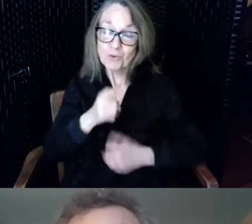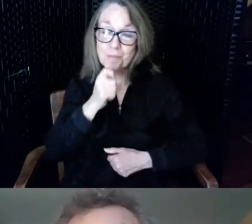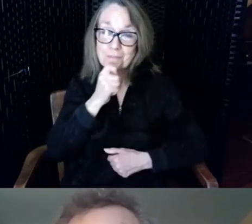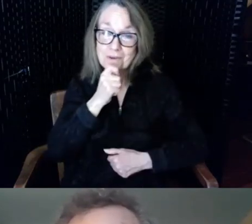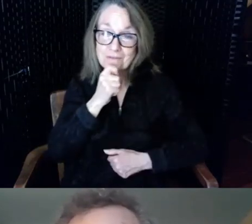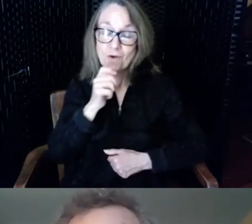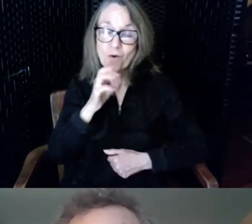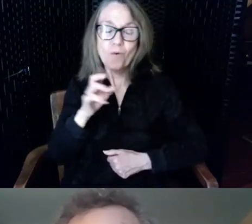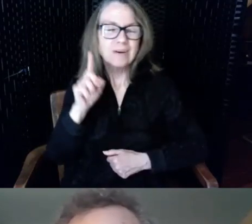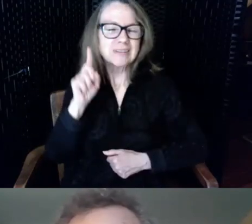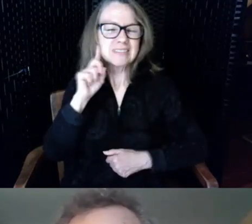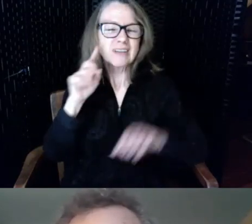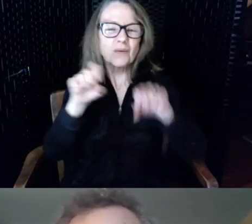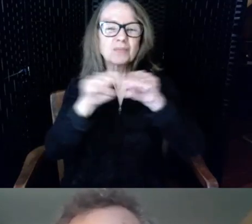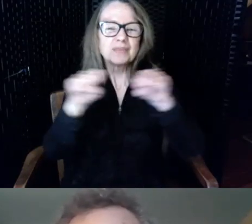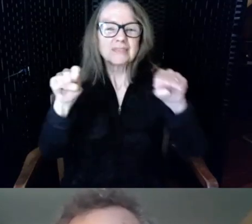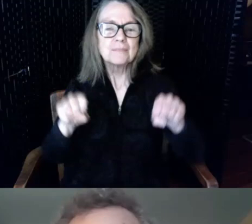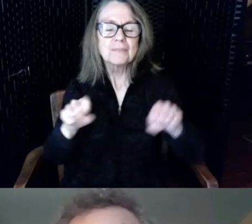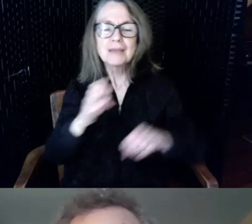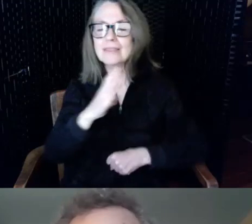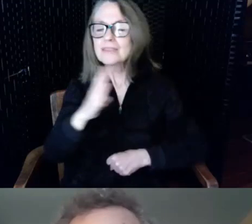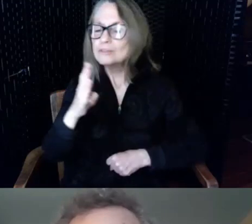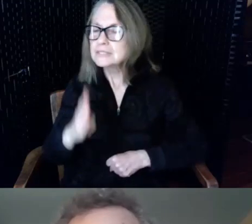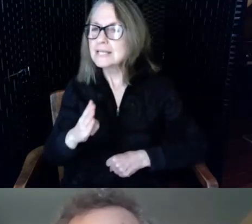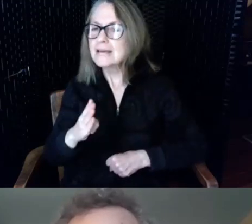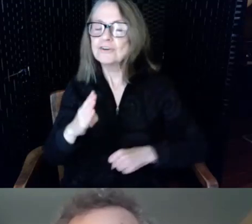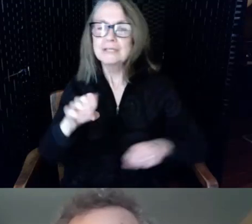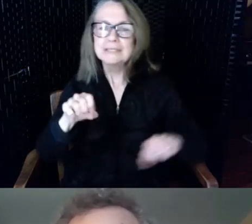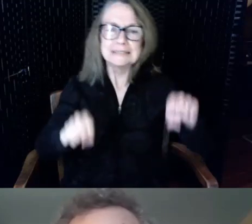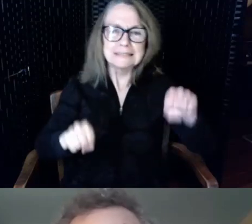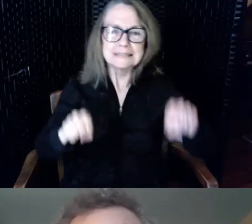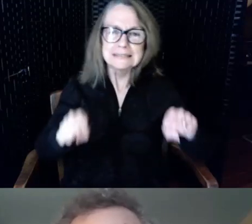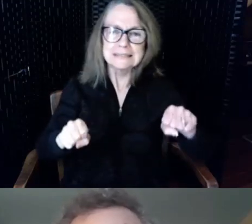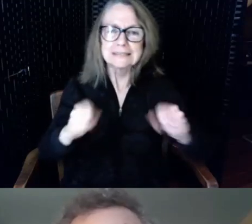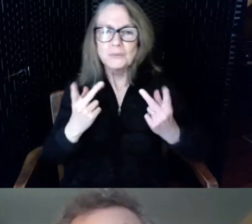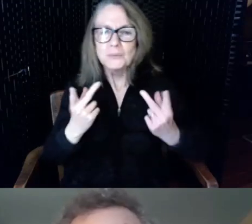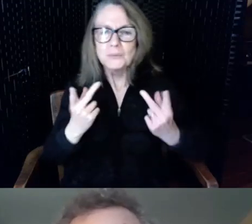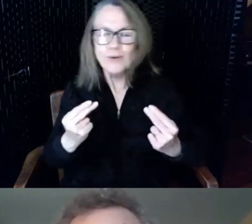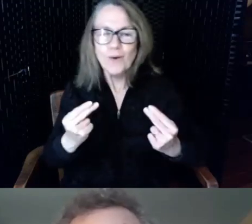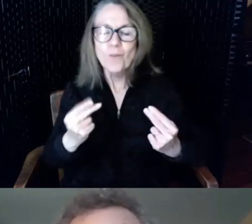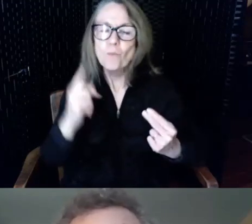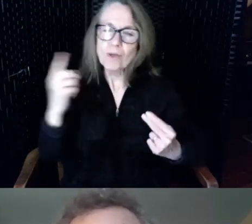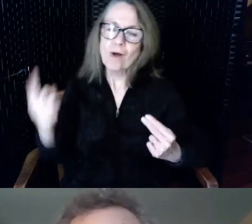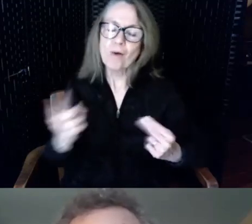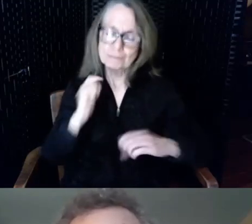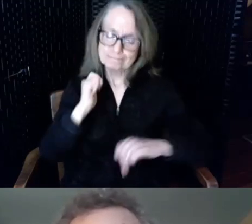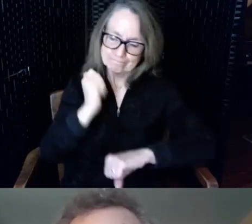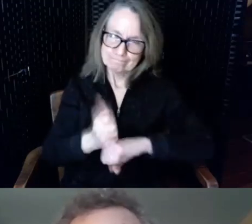so there's never any questions around that so I feel we are offering this